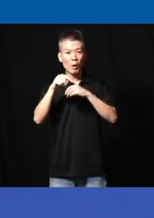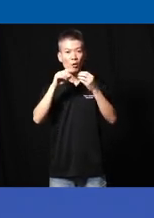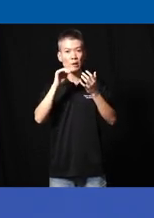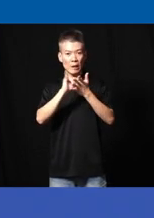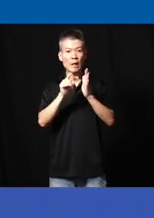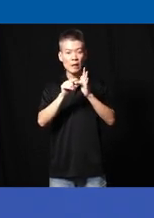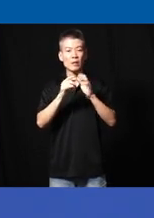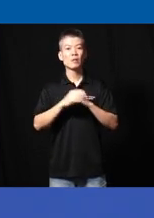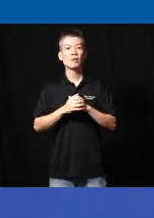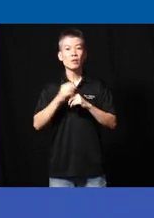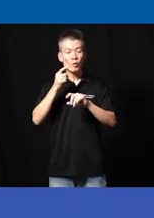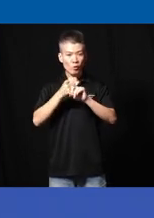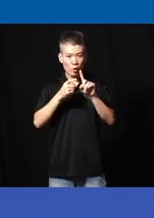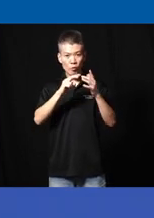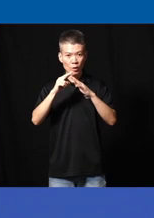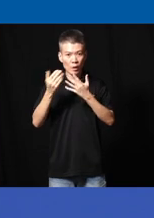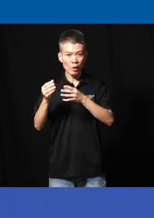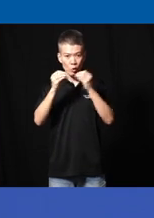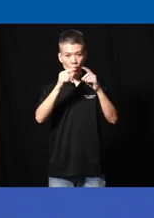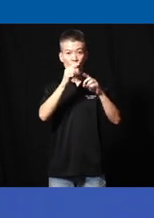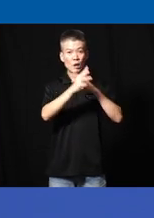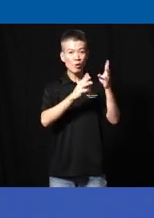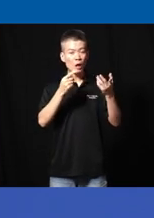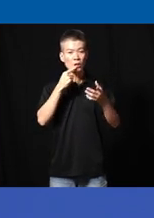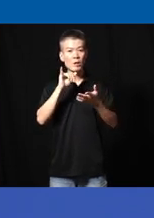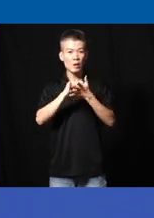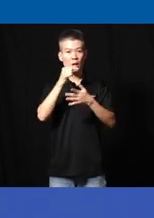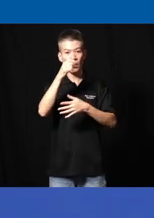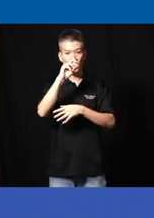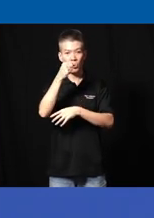so from the village let's go to the world if I may say that yeah to share more about your